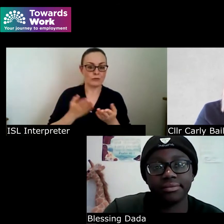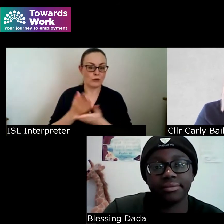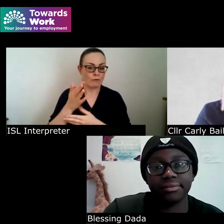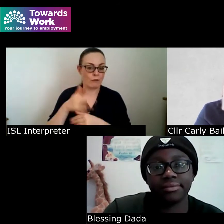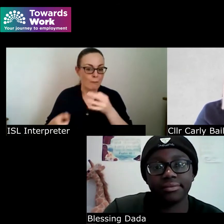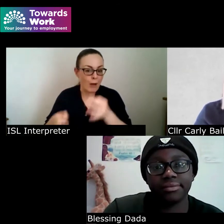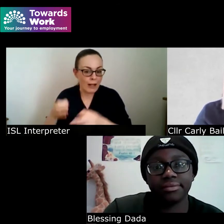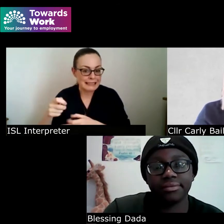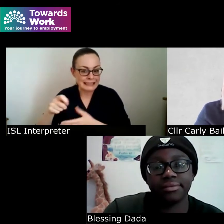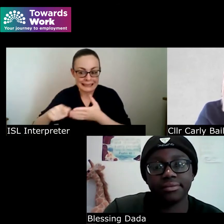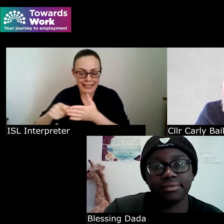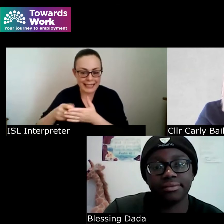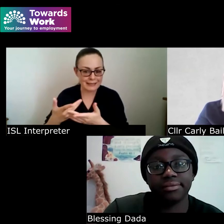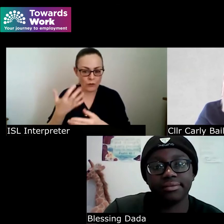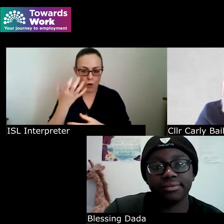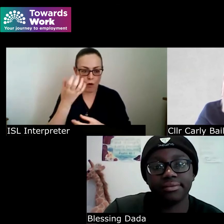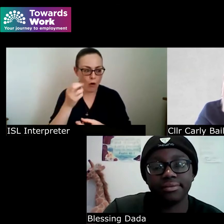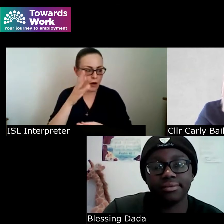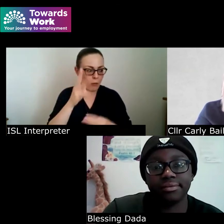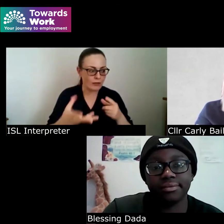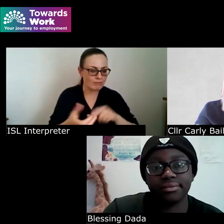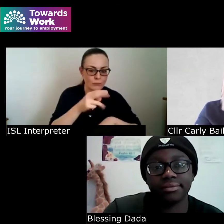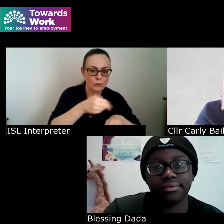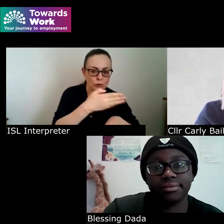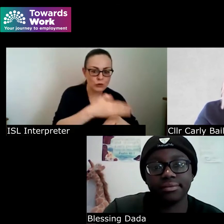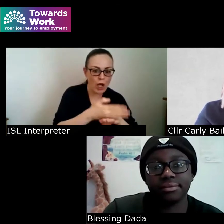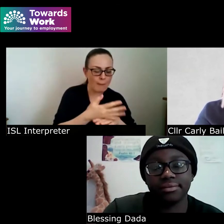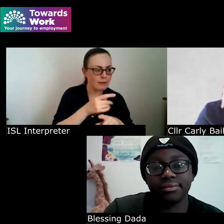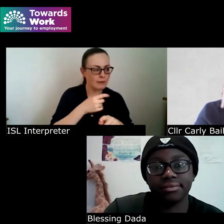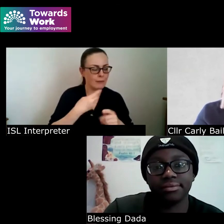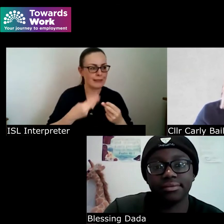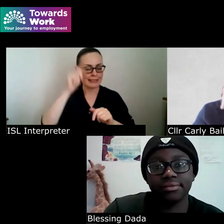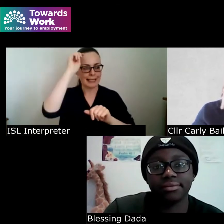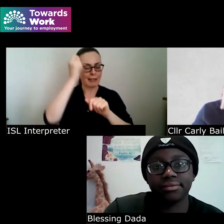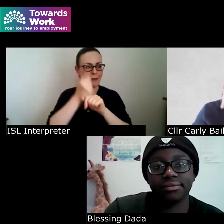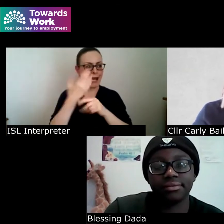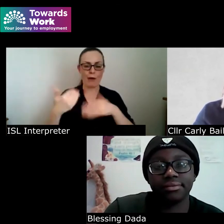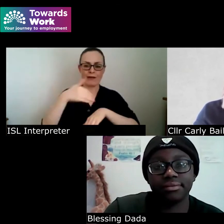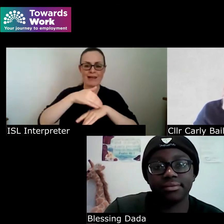the workplace or whatever that might be it is a big part of it and I think from an employer's